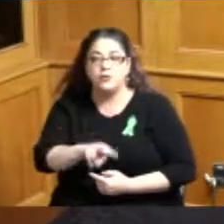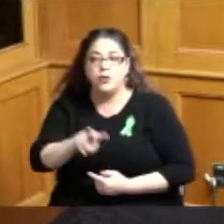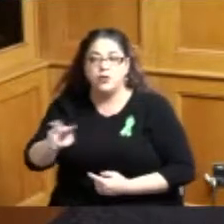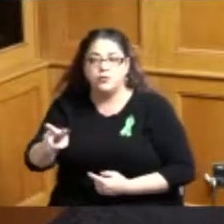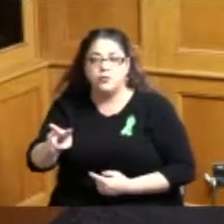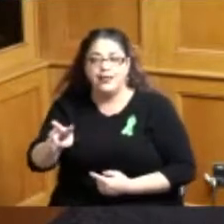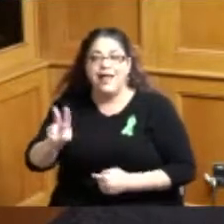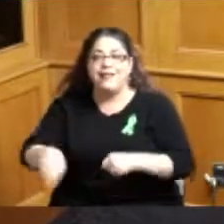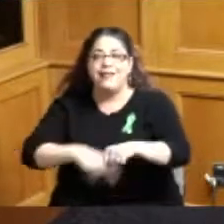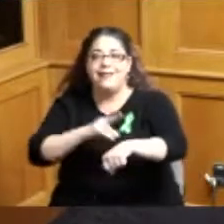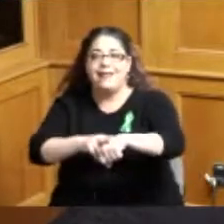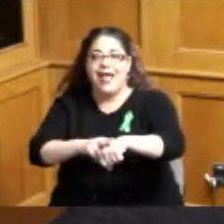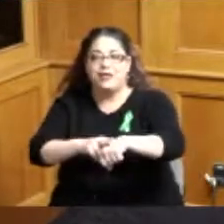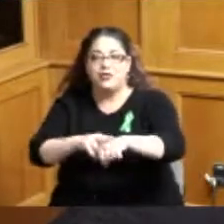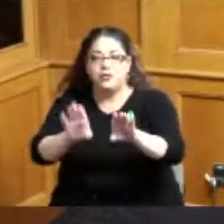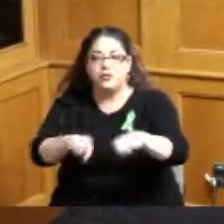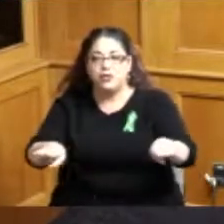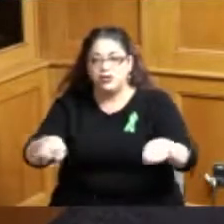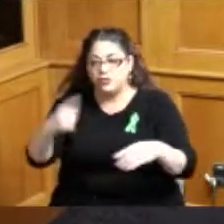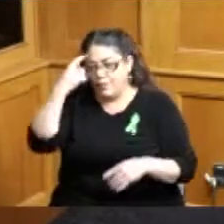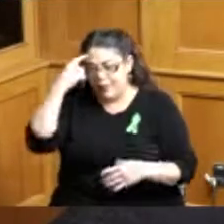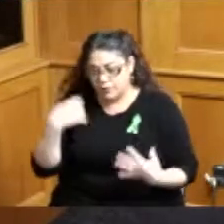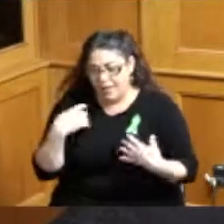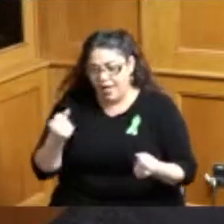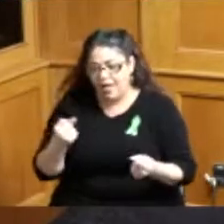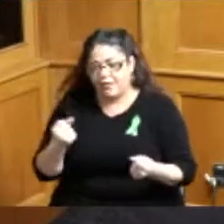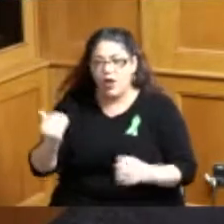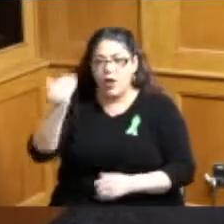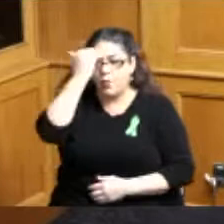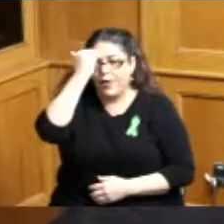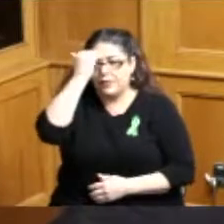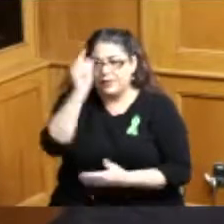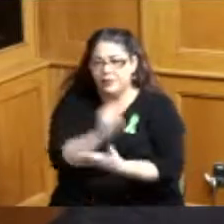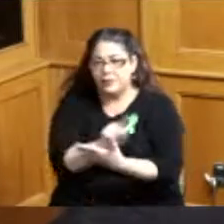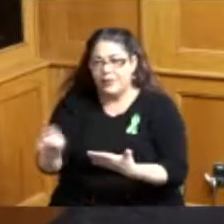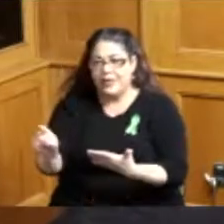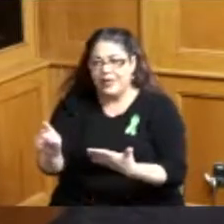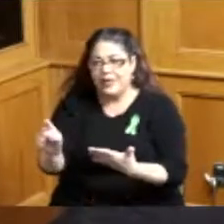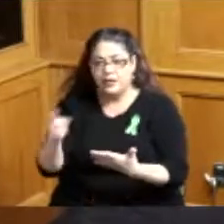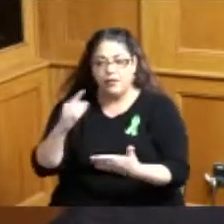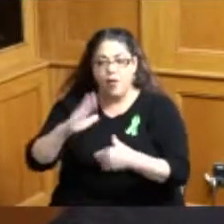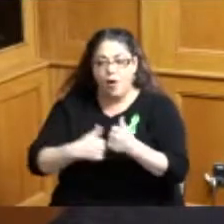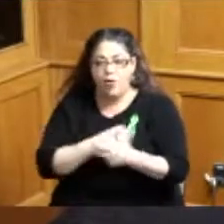as National Children's Mental Health Awareness Week and it's signed by all of the Commissioners